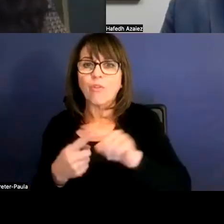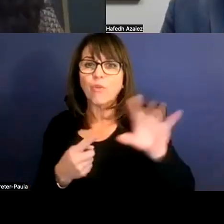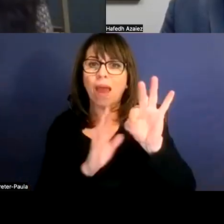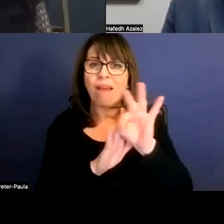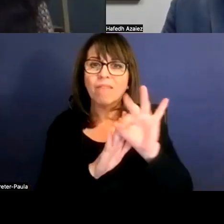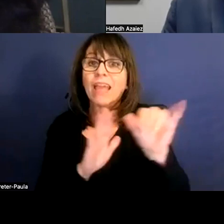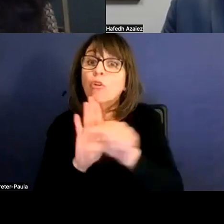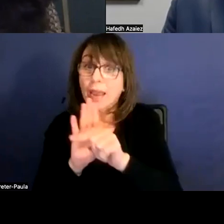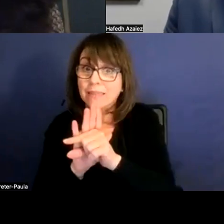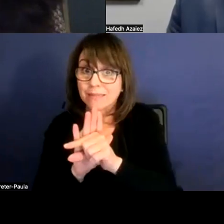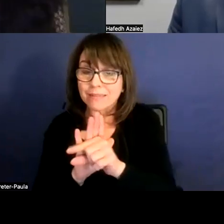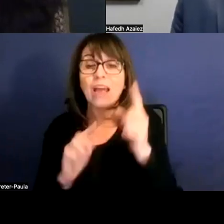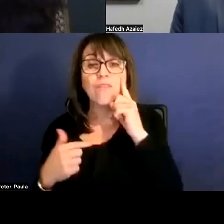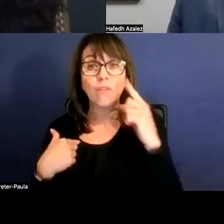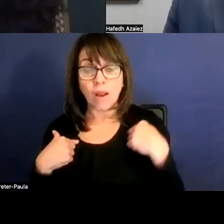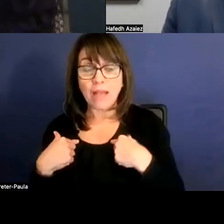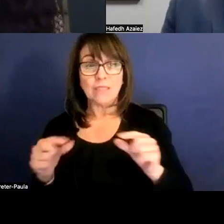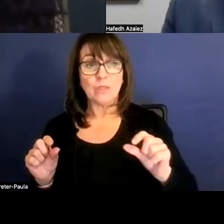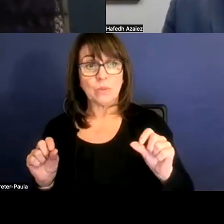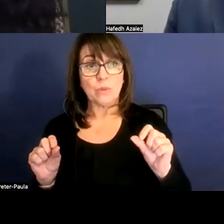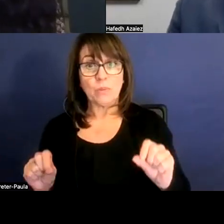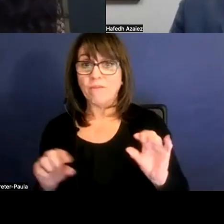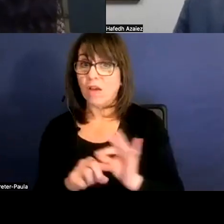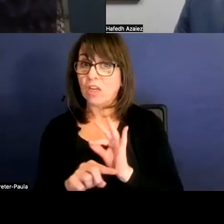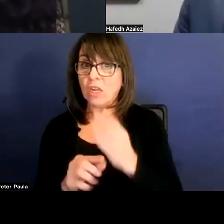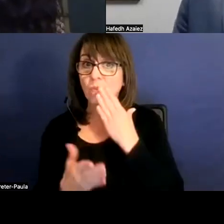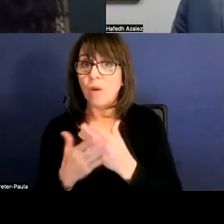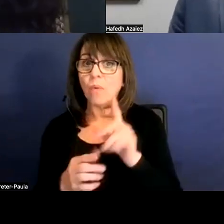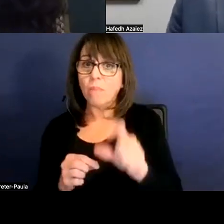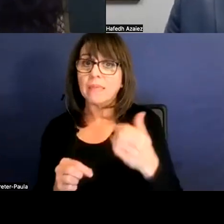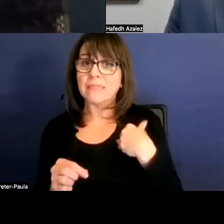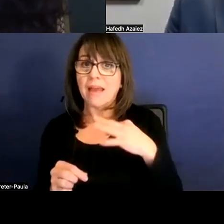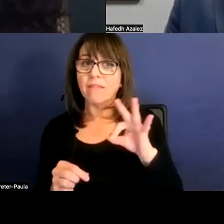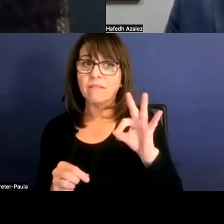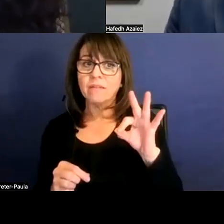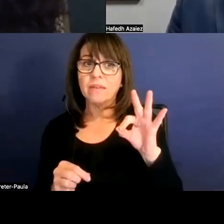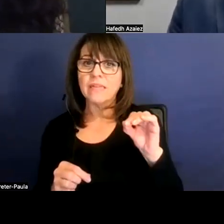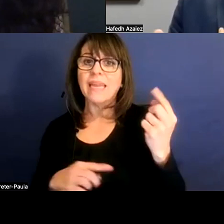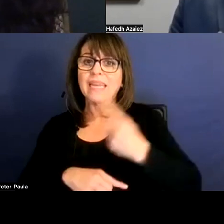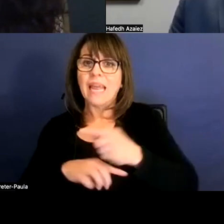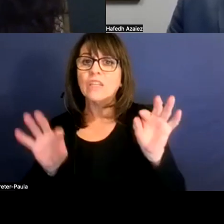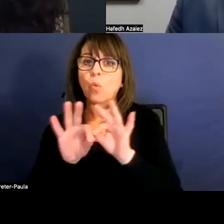And so in order for us to be functioning well, we have to have at least a 90 days worth of like funds